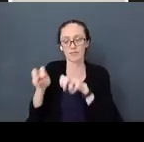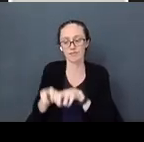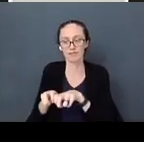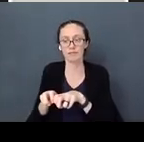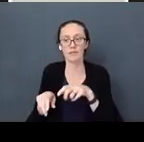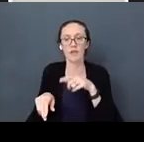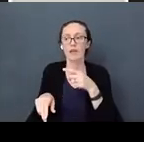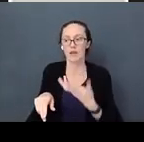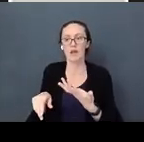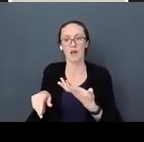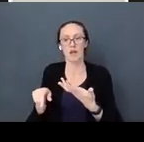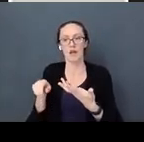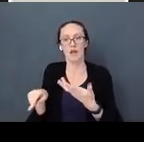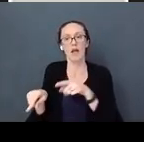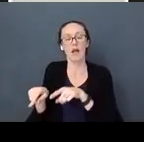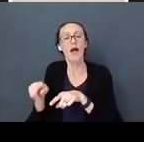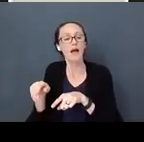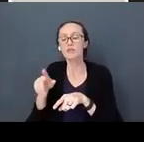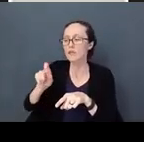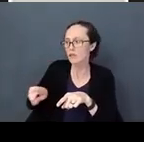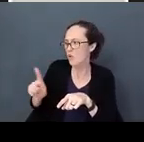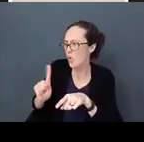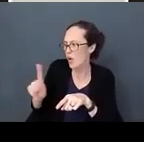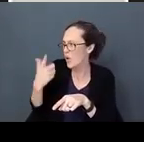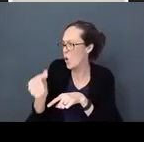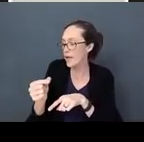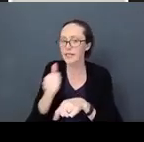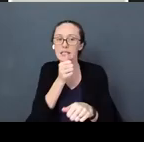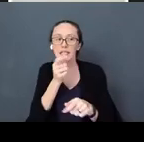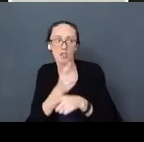going". And her sister would fill her in. She said she never knew; she just followed her siblings.